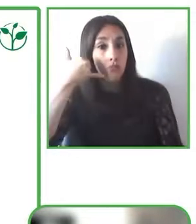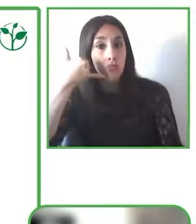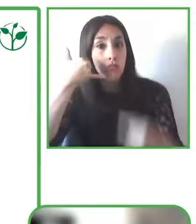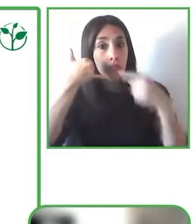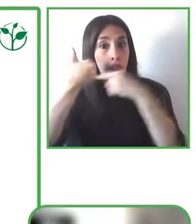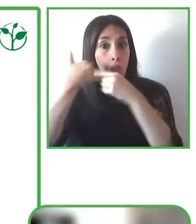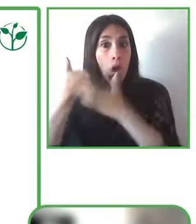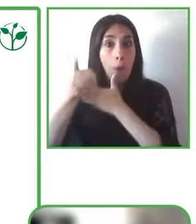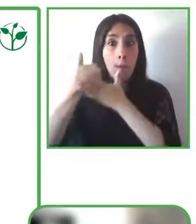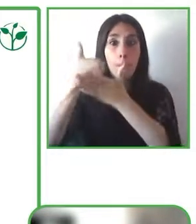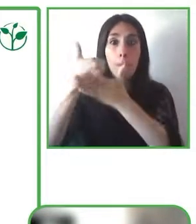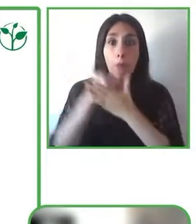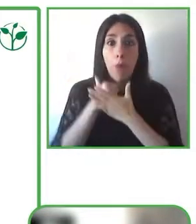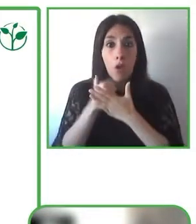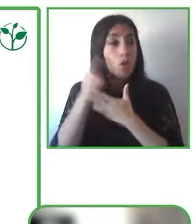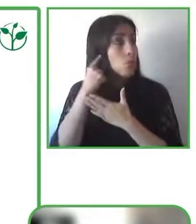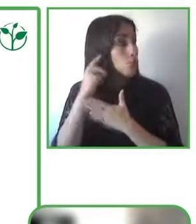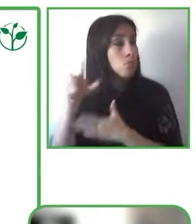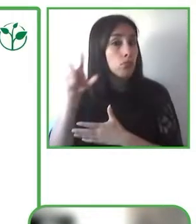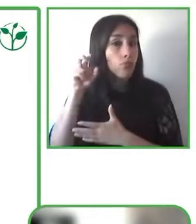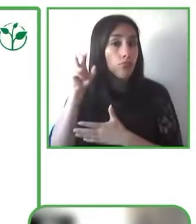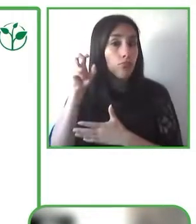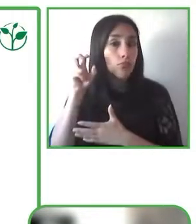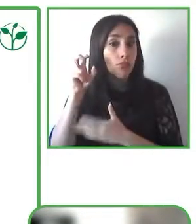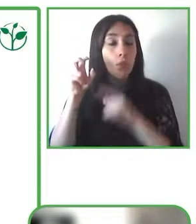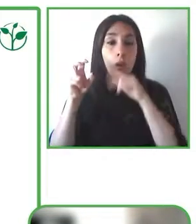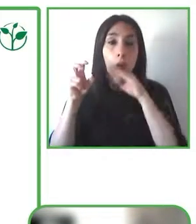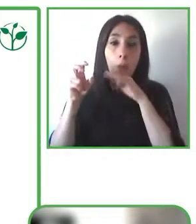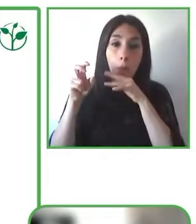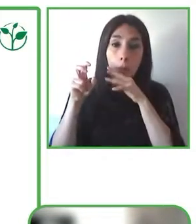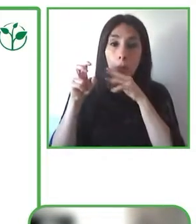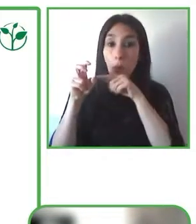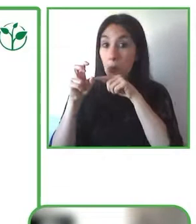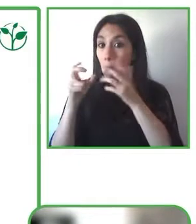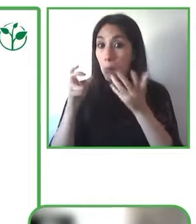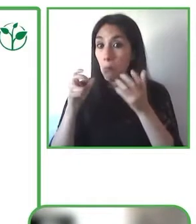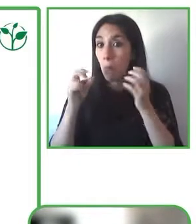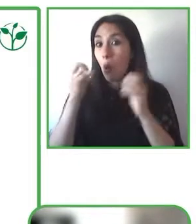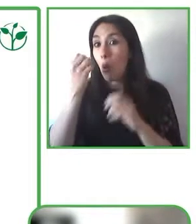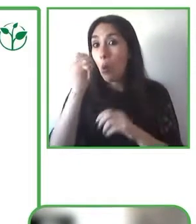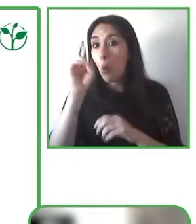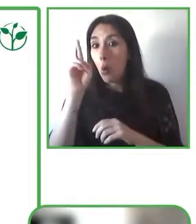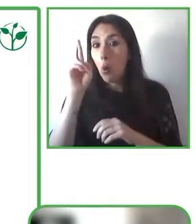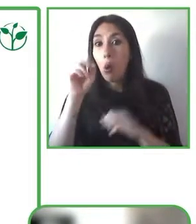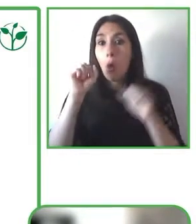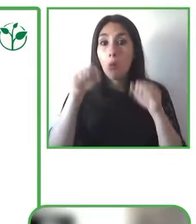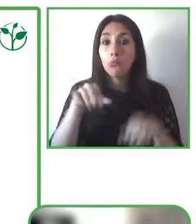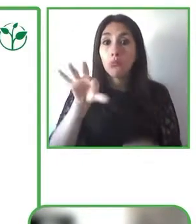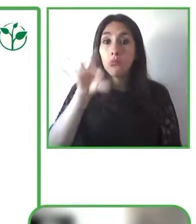the region that you're looking for and the country or you can be very specific and